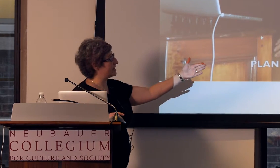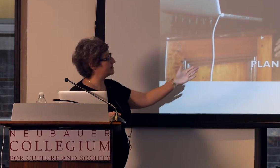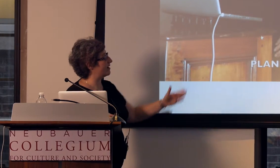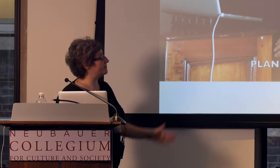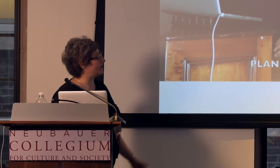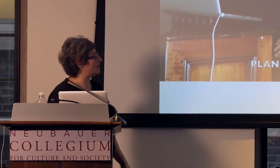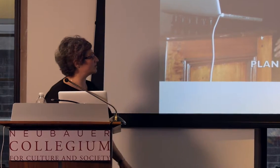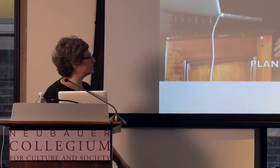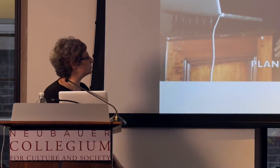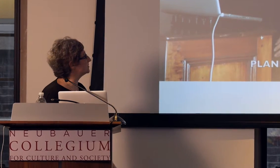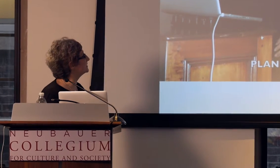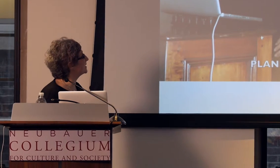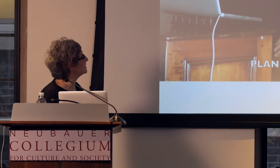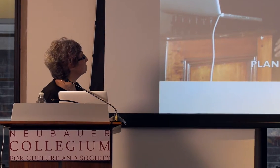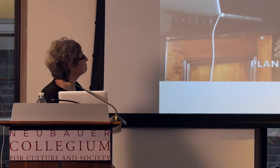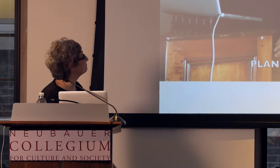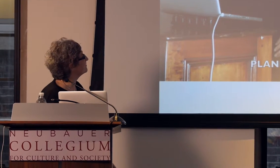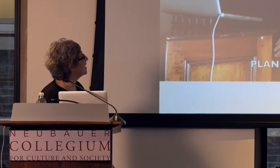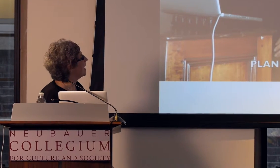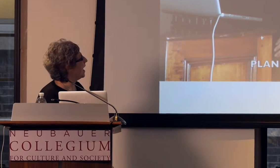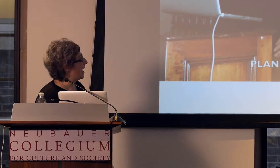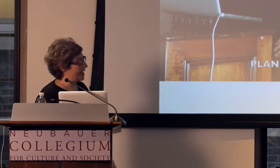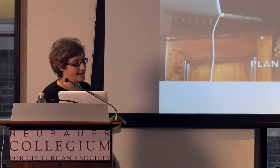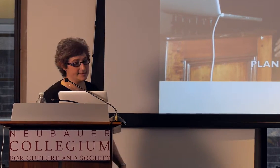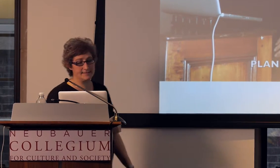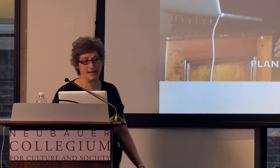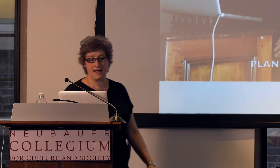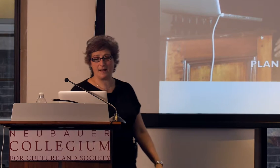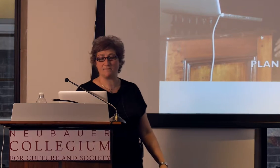of that longitudinal study and the video clip